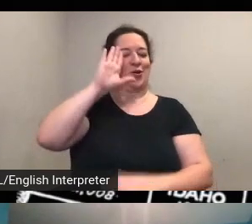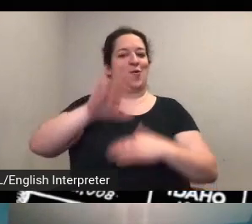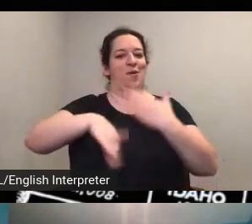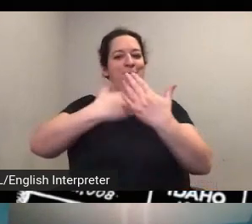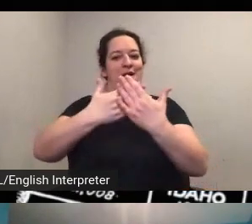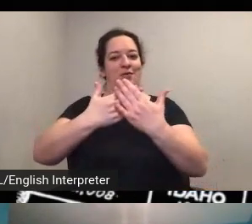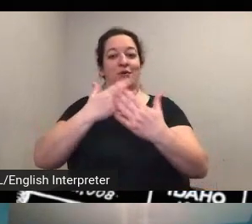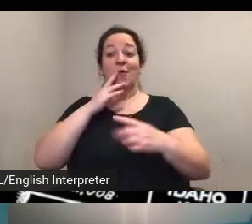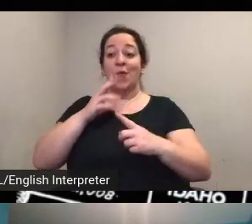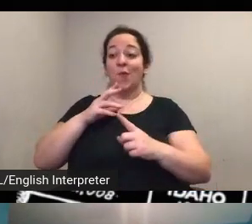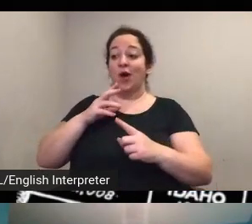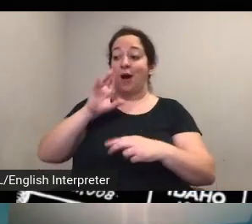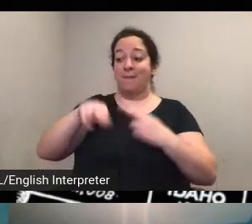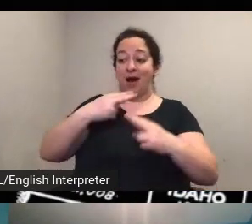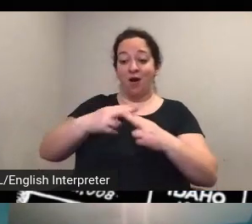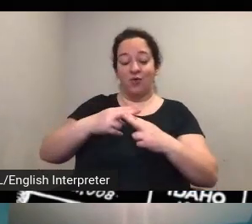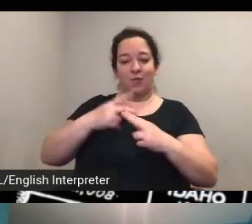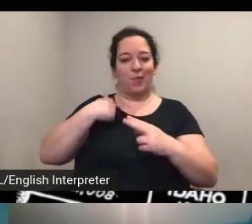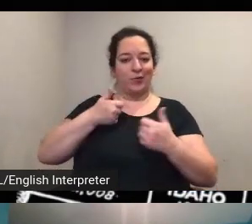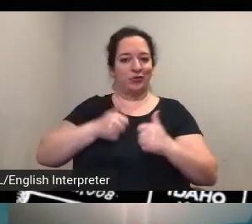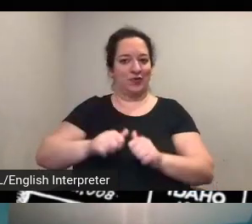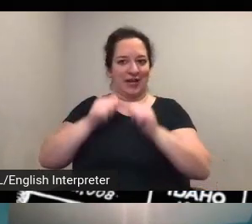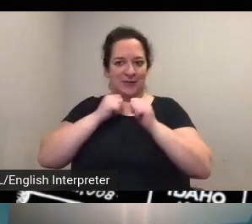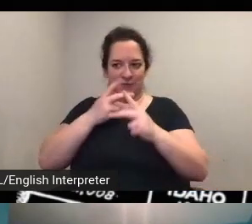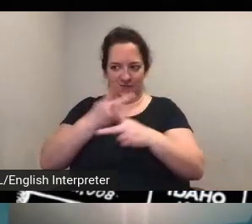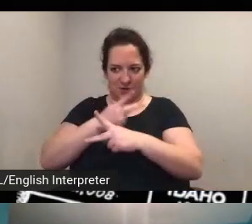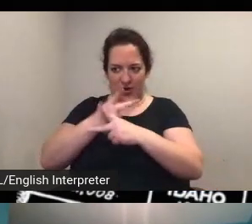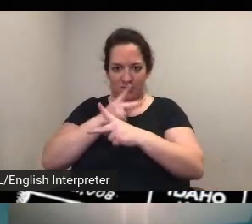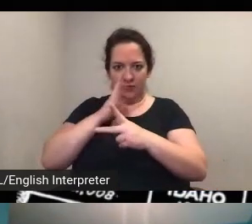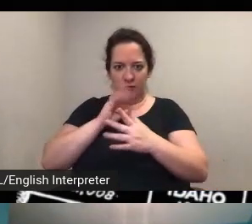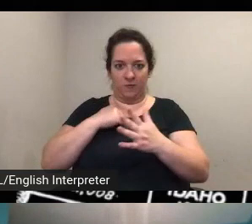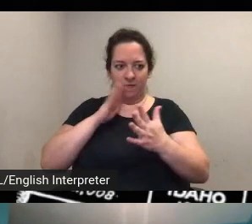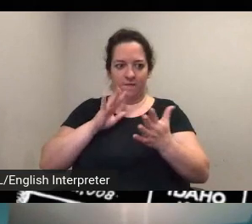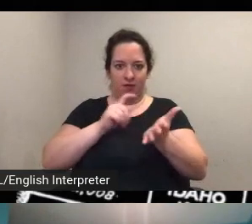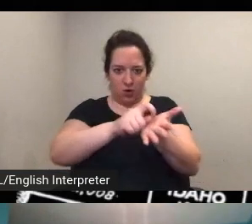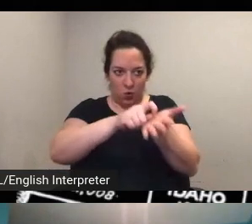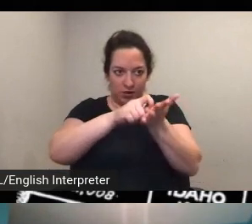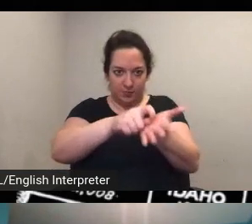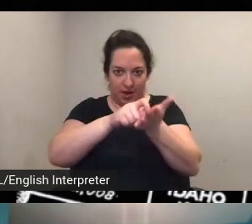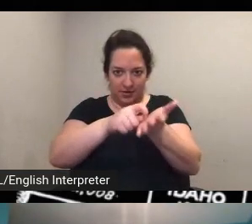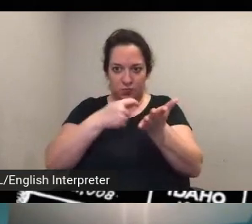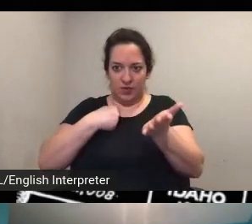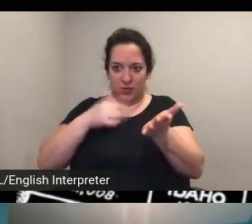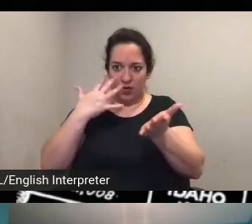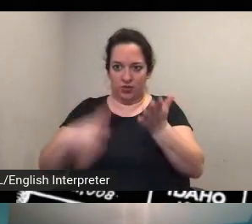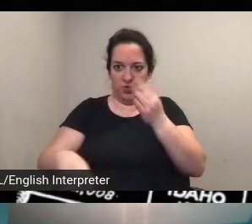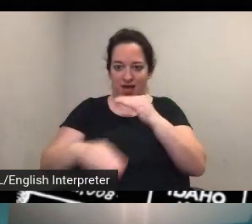trying to get a hold of their correspondence so we can put them on the map uh as part of a correspondence network